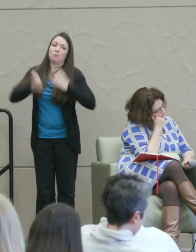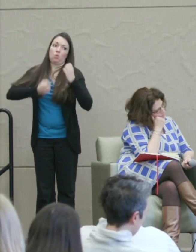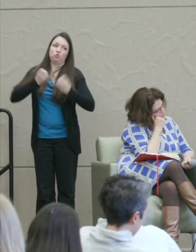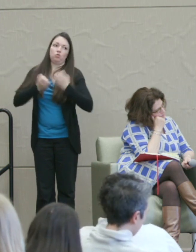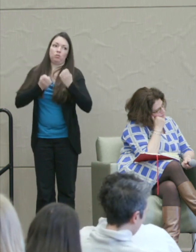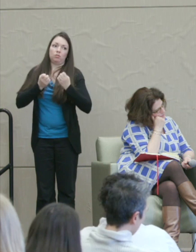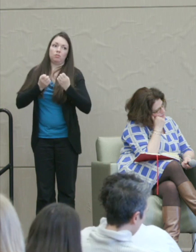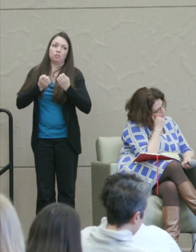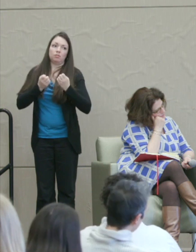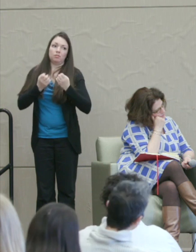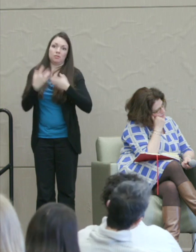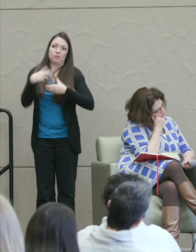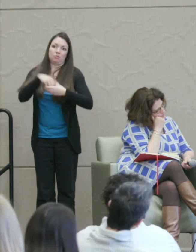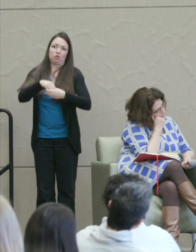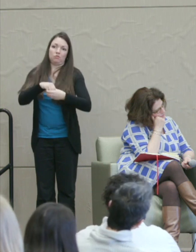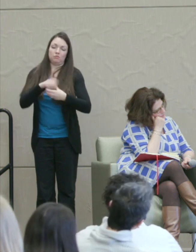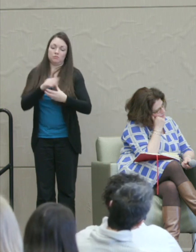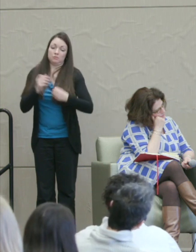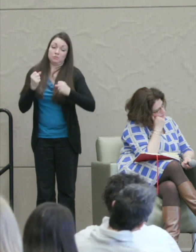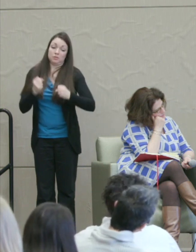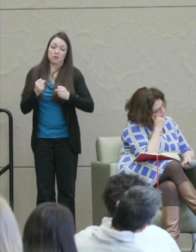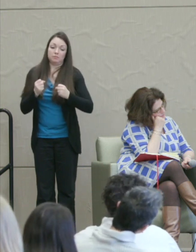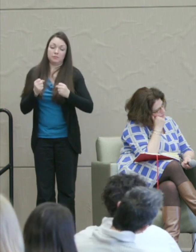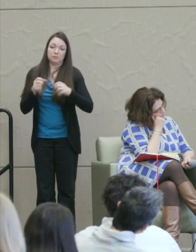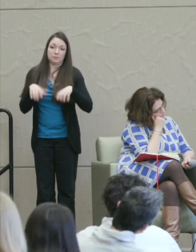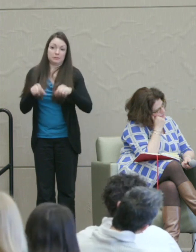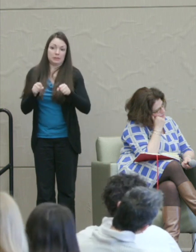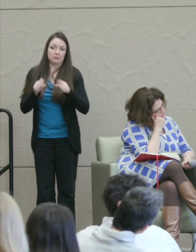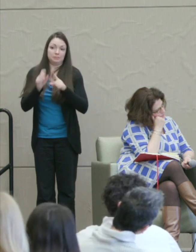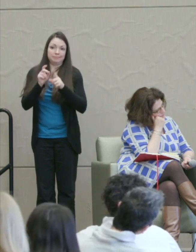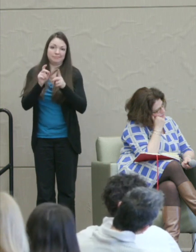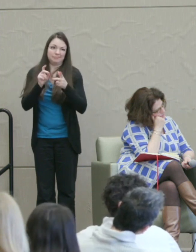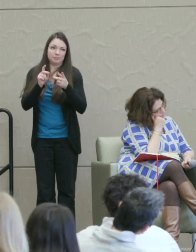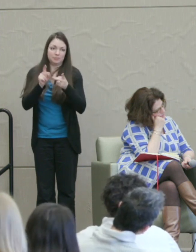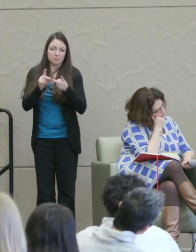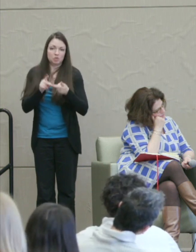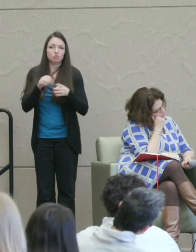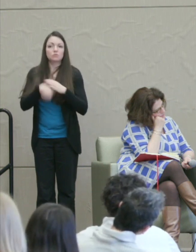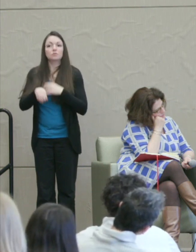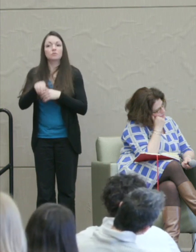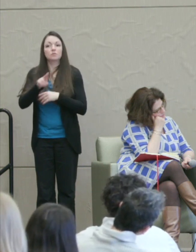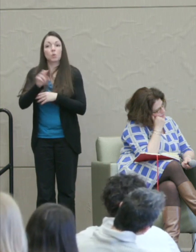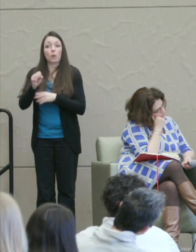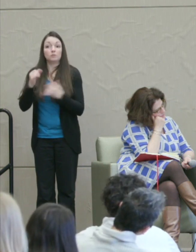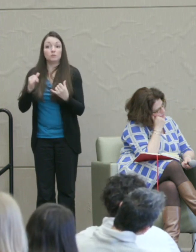And when I say the dominant position in the criminal justice in the US today is retributivism,